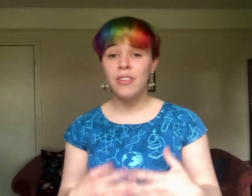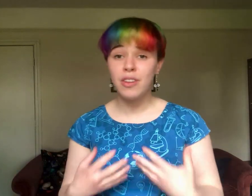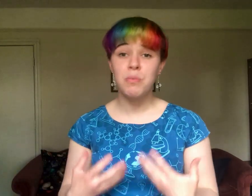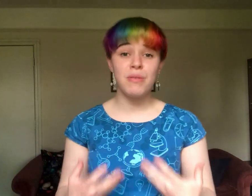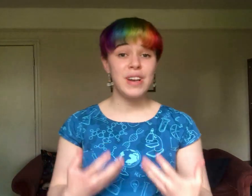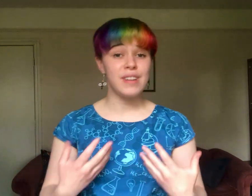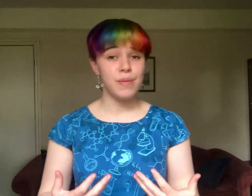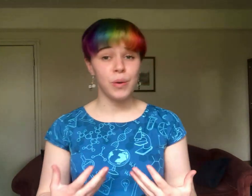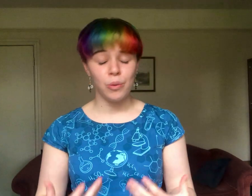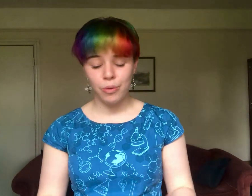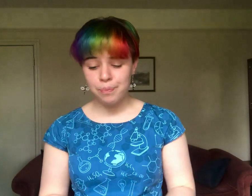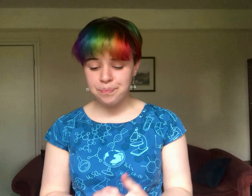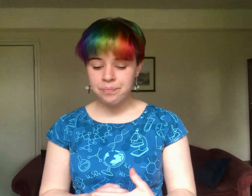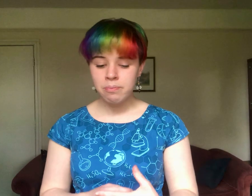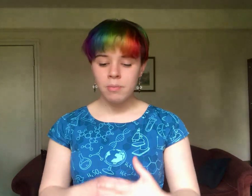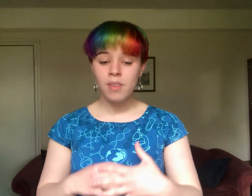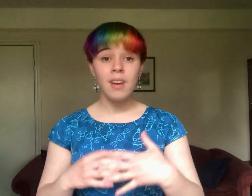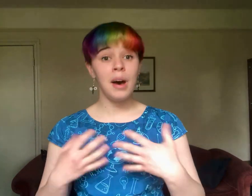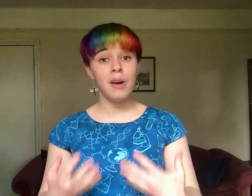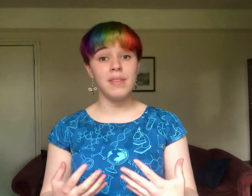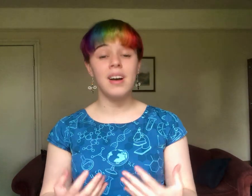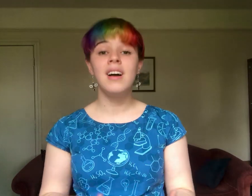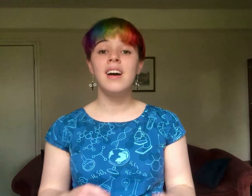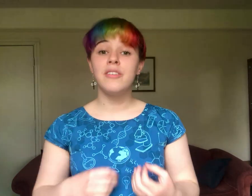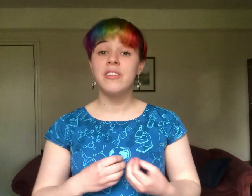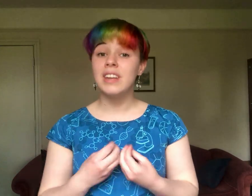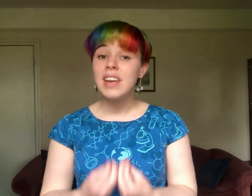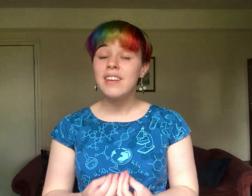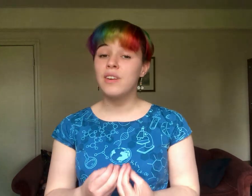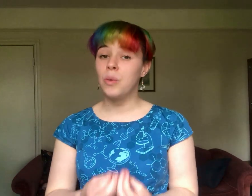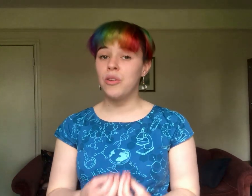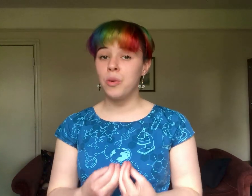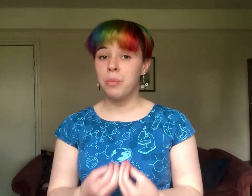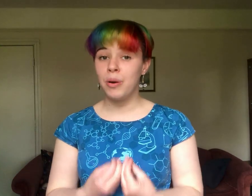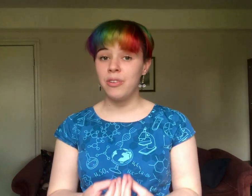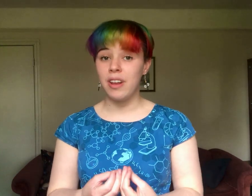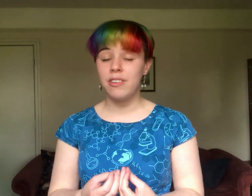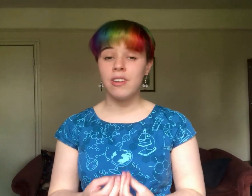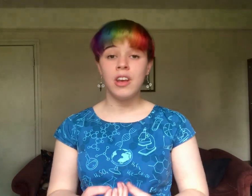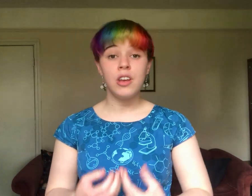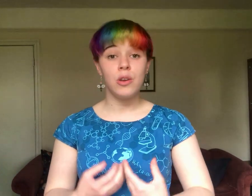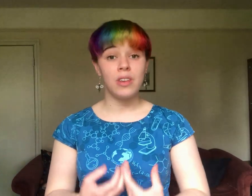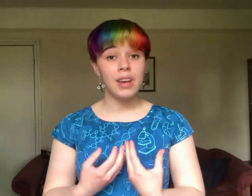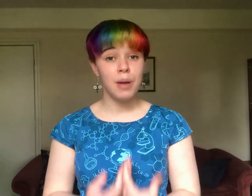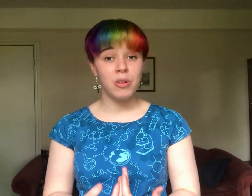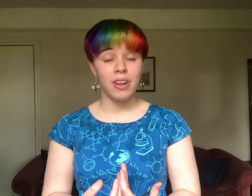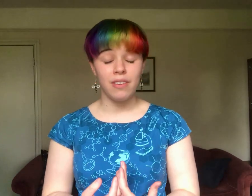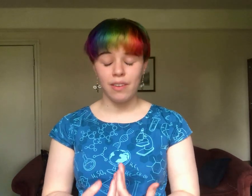this would be very difficult. However there is an easier way to approach this using camera sensors.